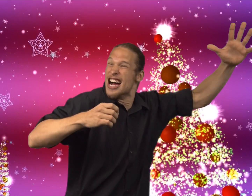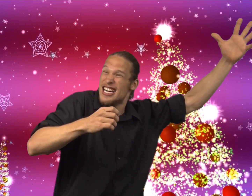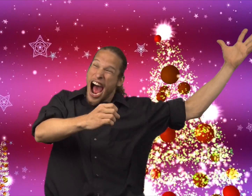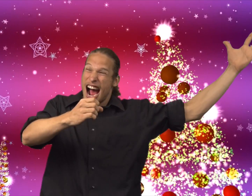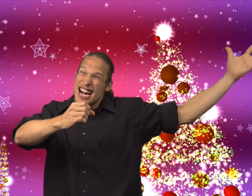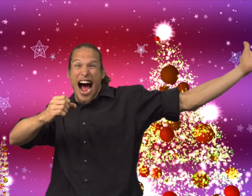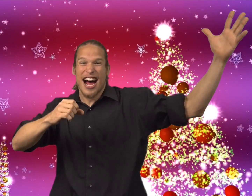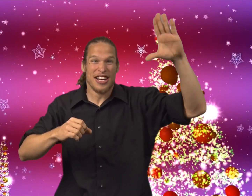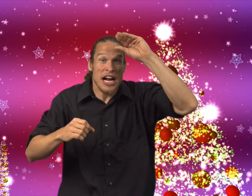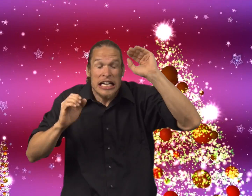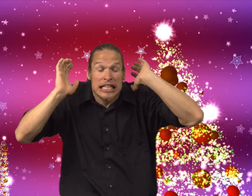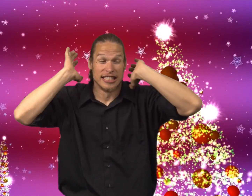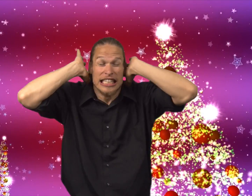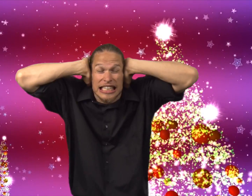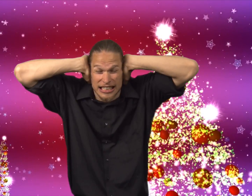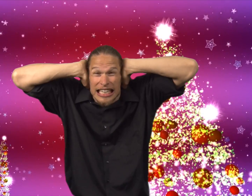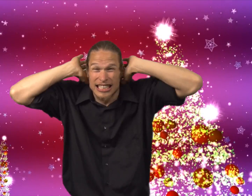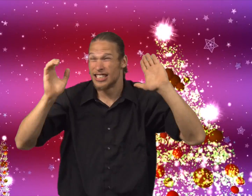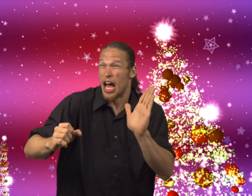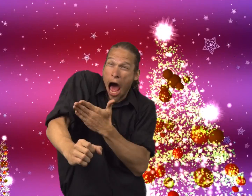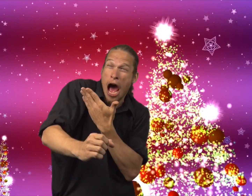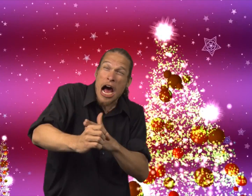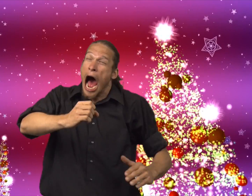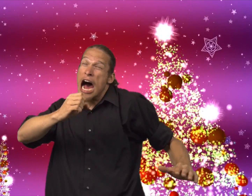to the music and sang and sang and the boy covered his ears.